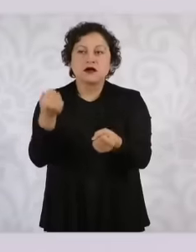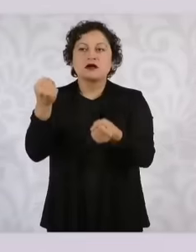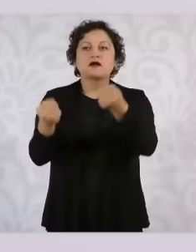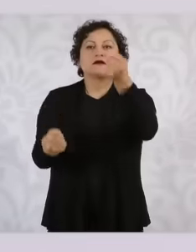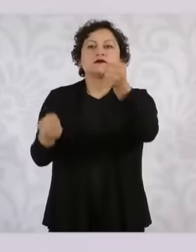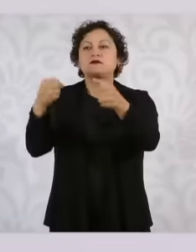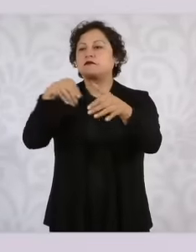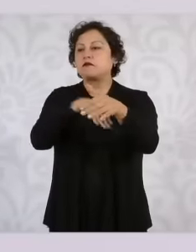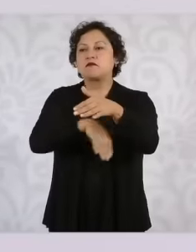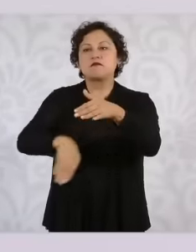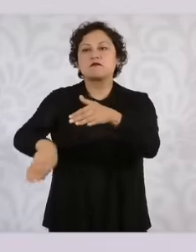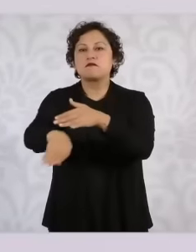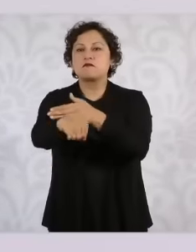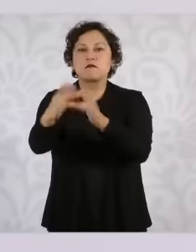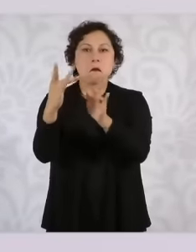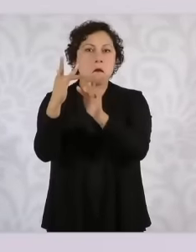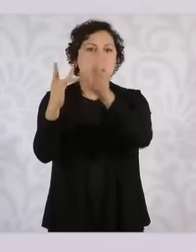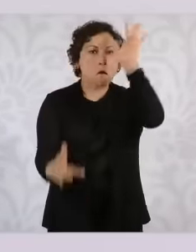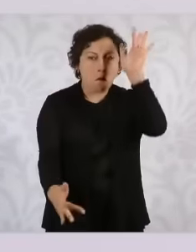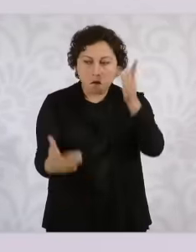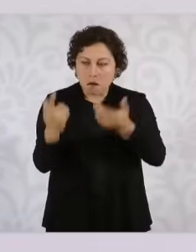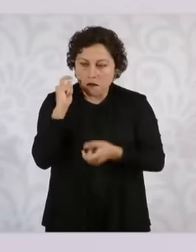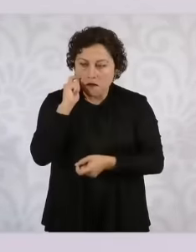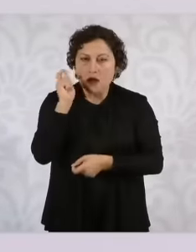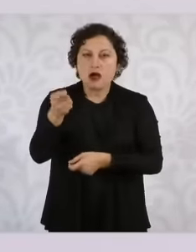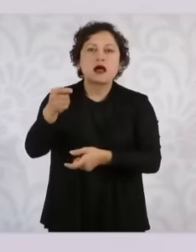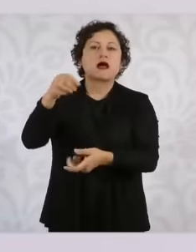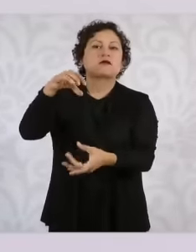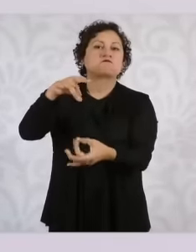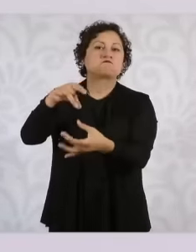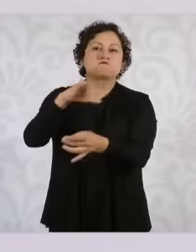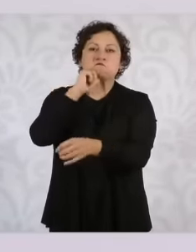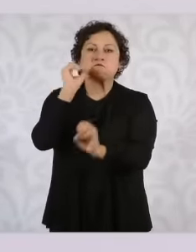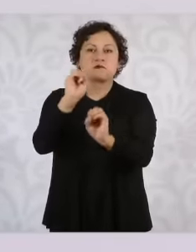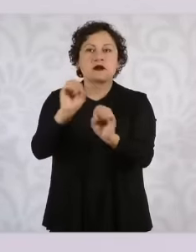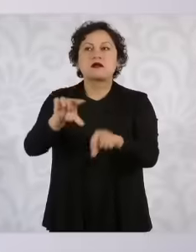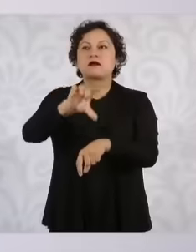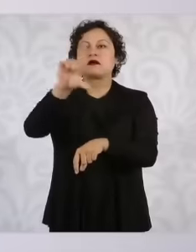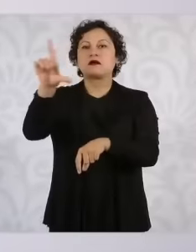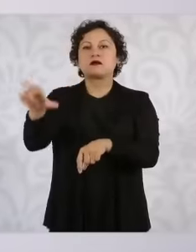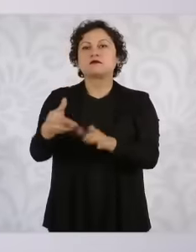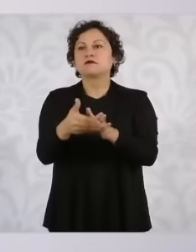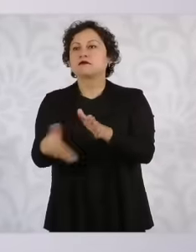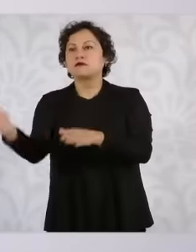later the discovery is found hours later The discovery of the mayor's lifeless body is made,